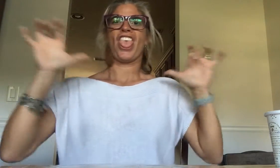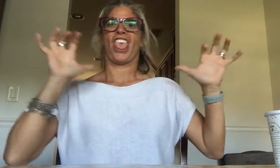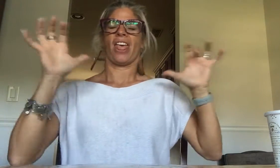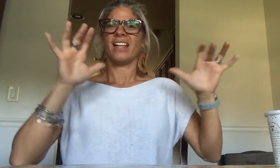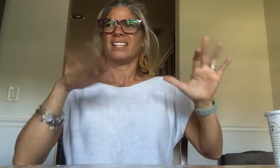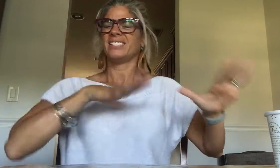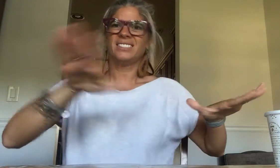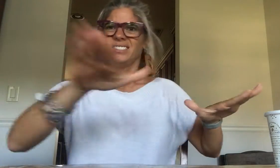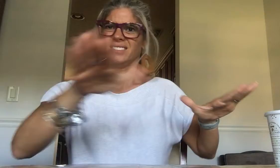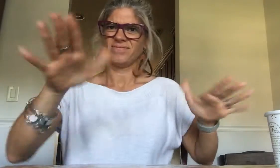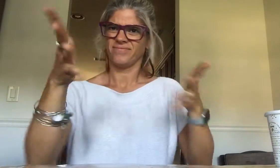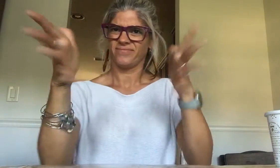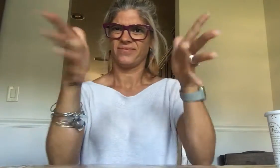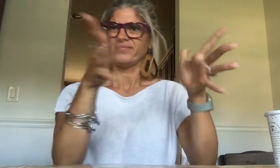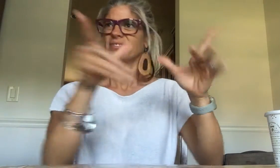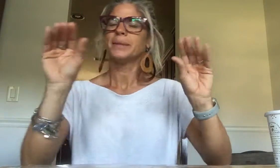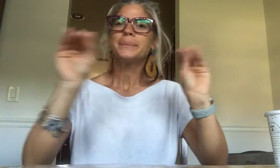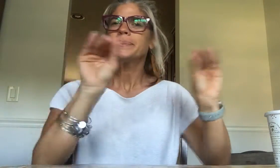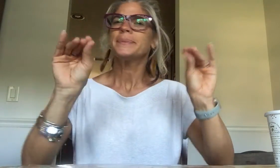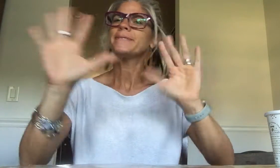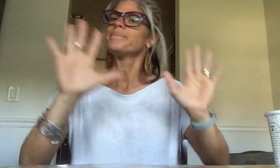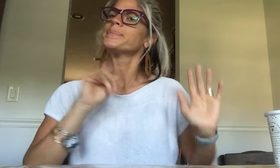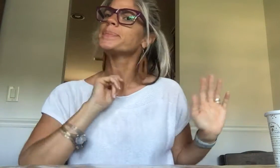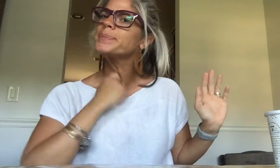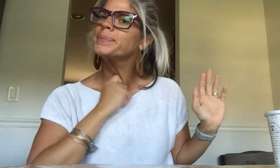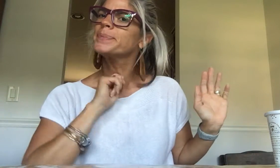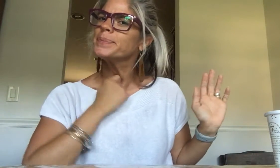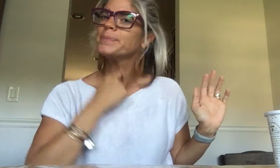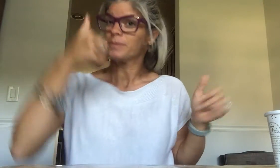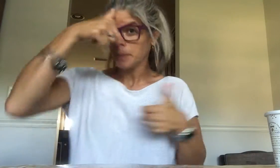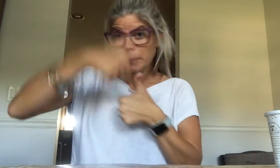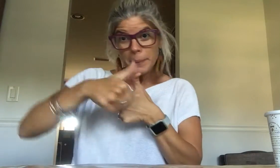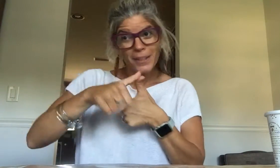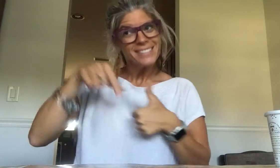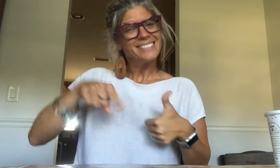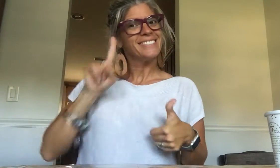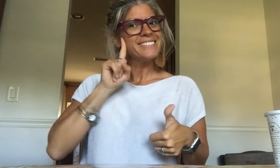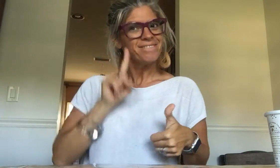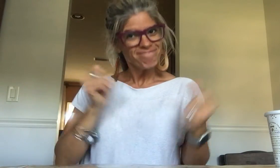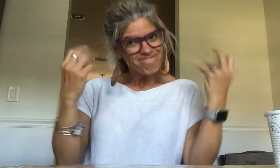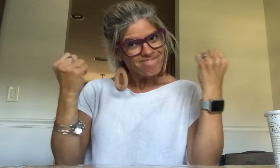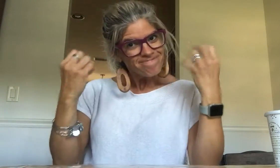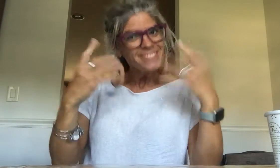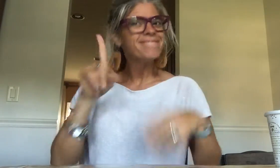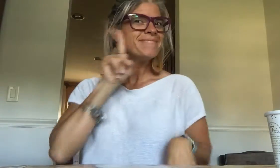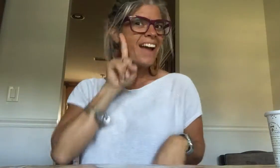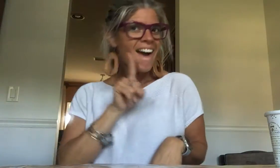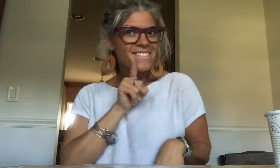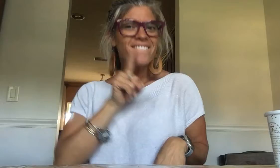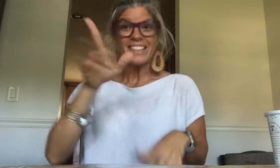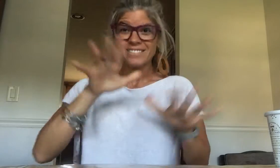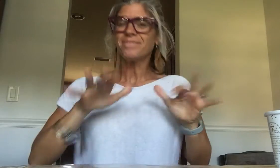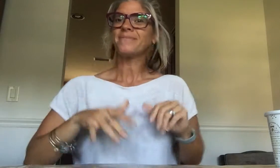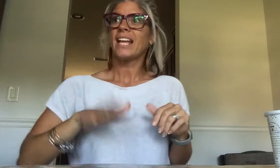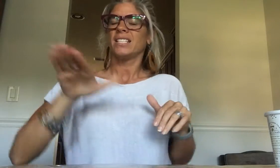I reproved them, telling them to stop and to turn off their voices Reminded them it was an ASL class and I'm Deaf